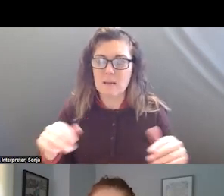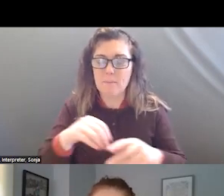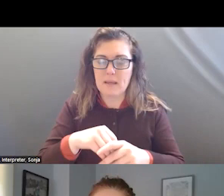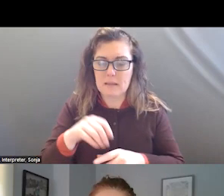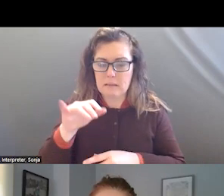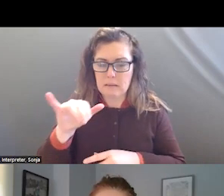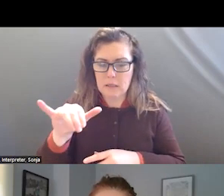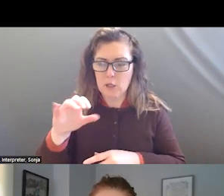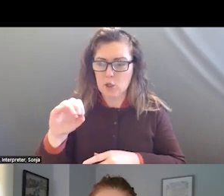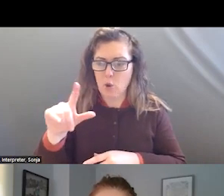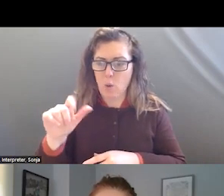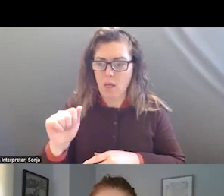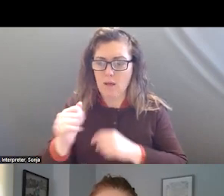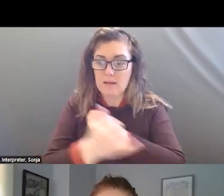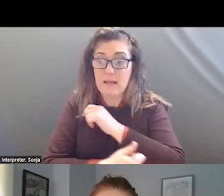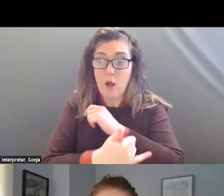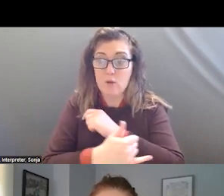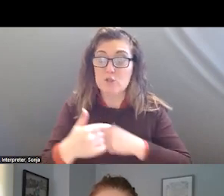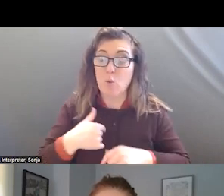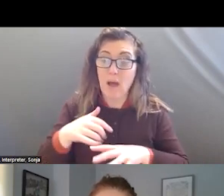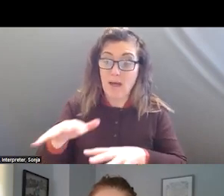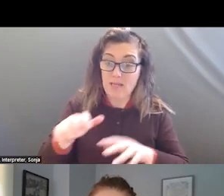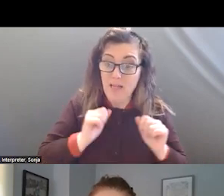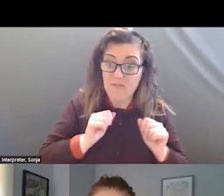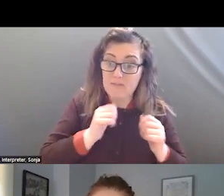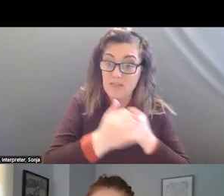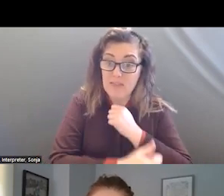SO WHEN I LEFT THERE AND CAME TO STEIN BURG,